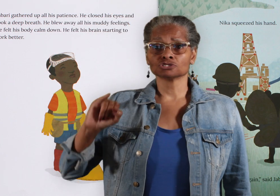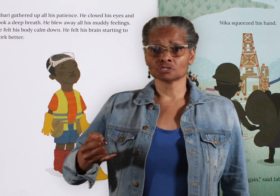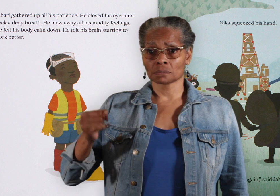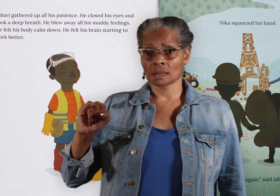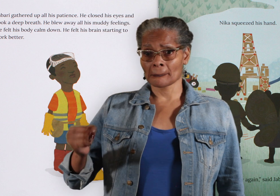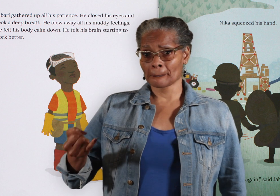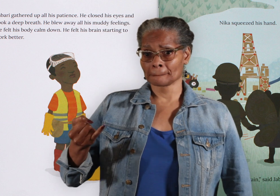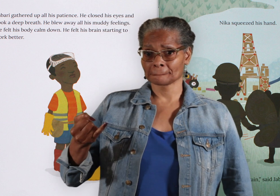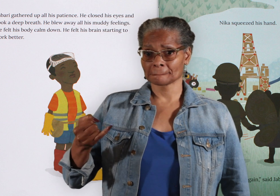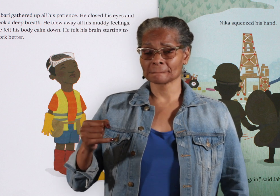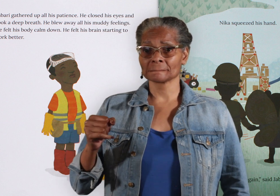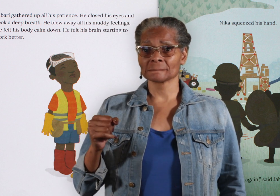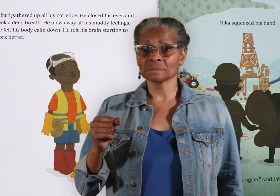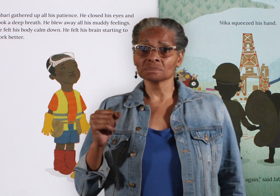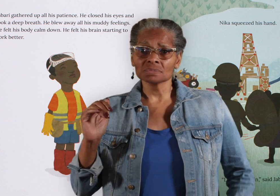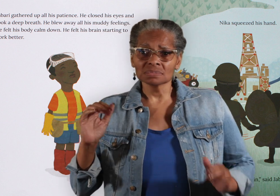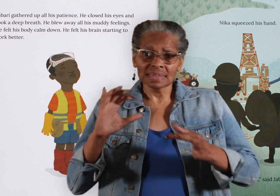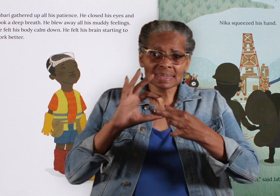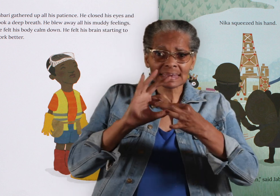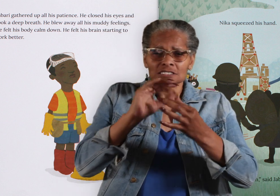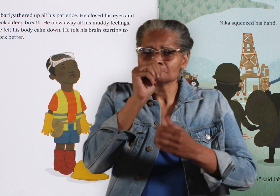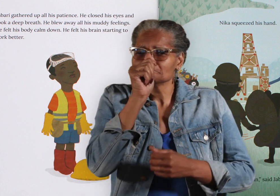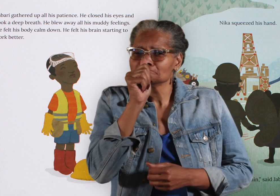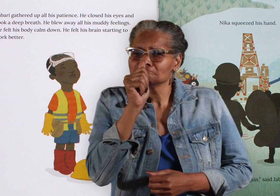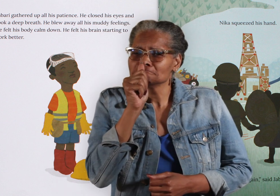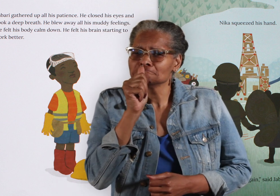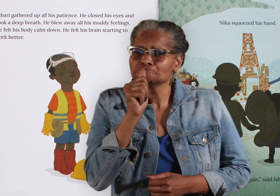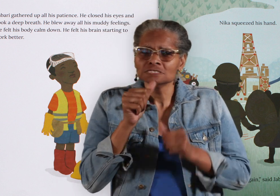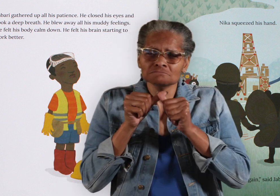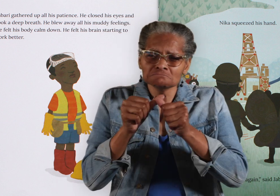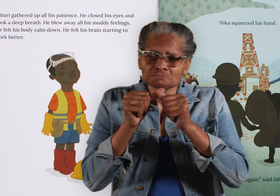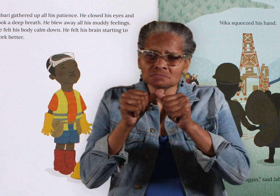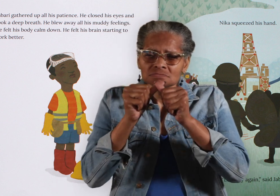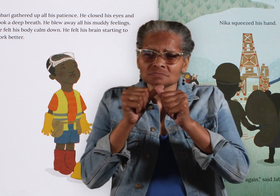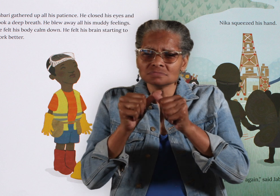Jabari gathered up all his patience.